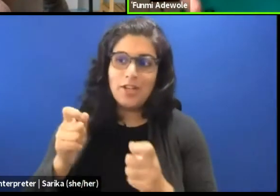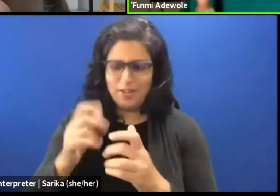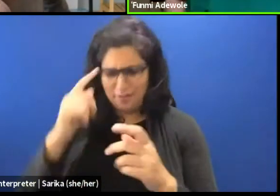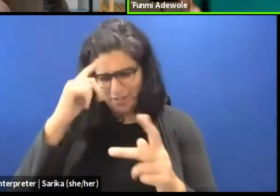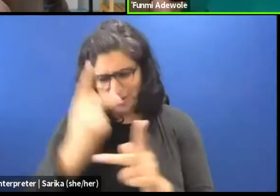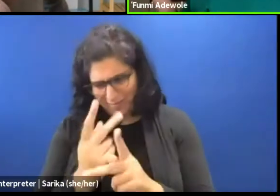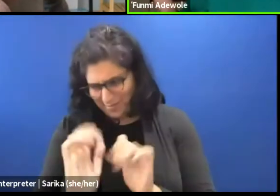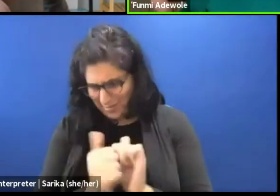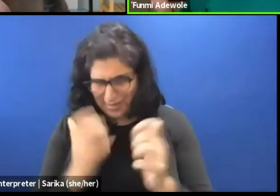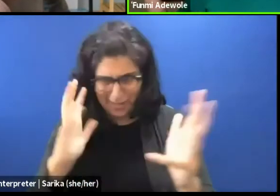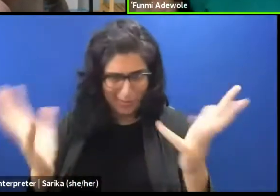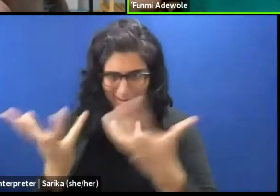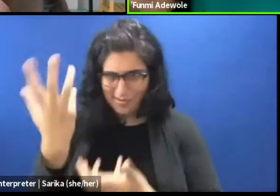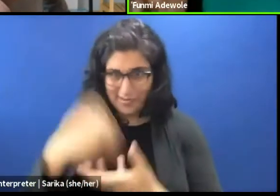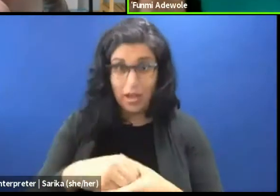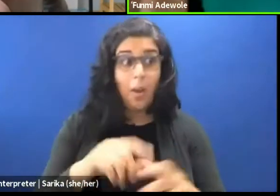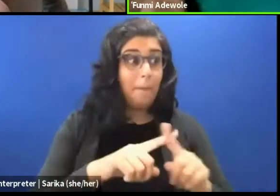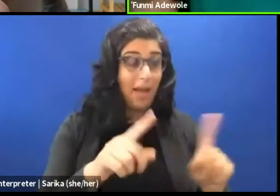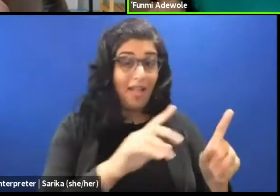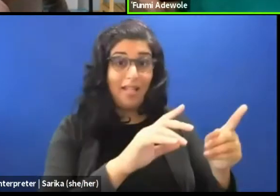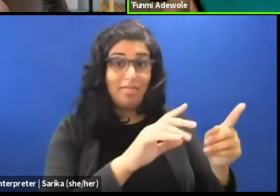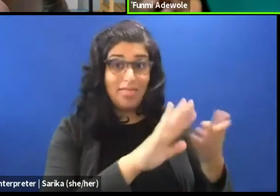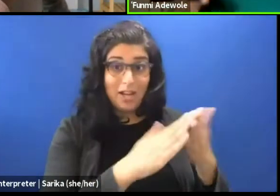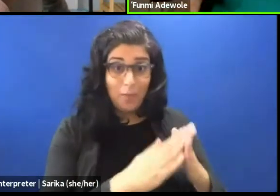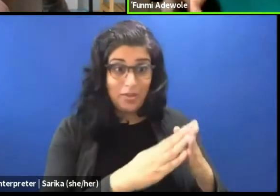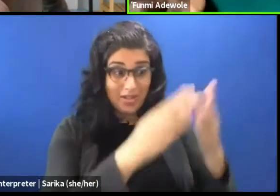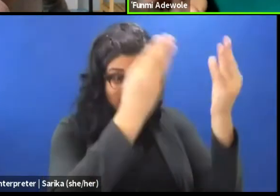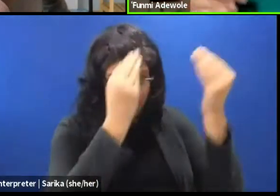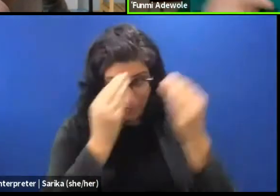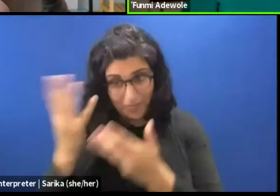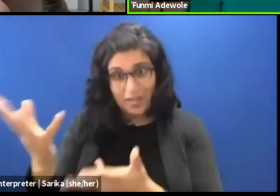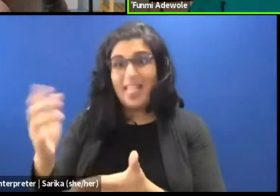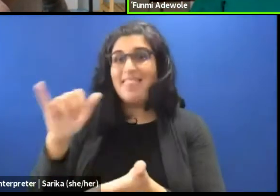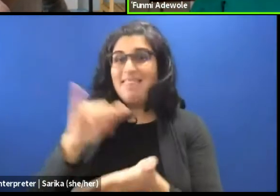what is important and what will convey the story.